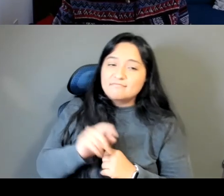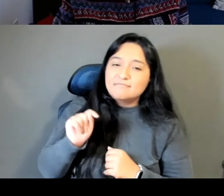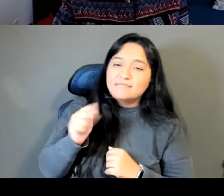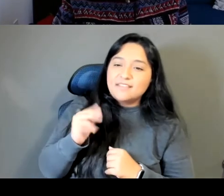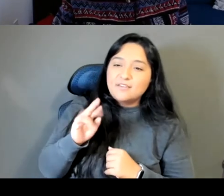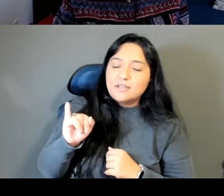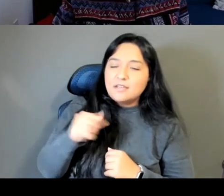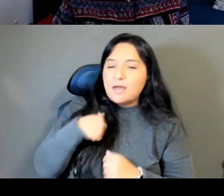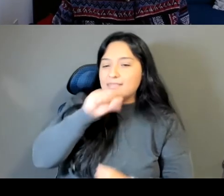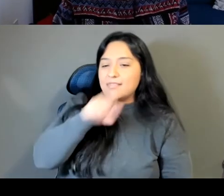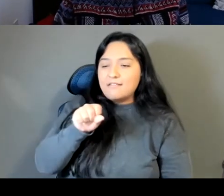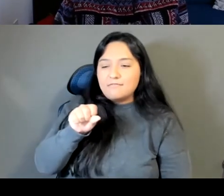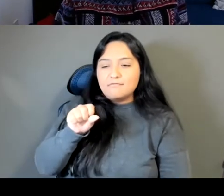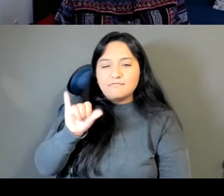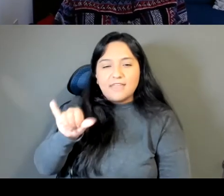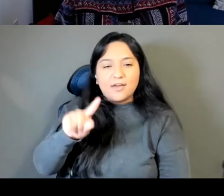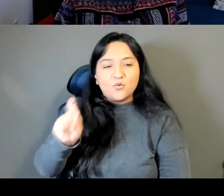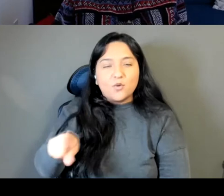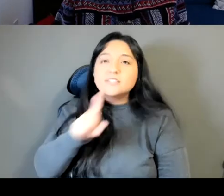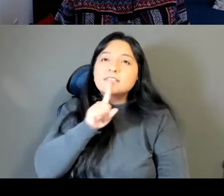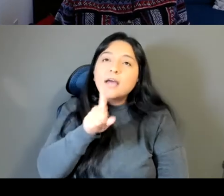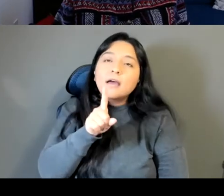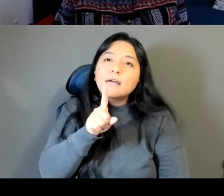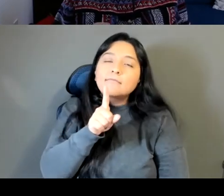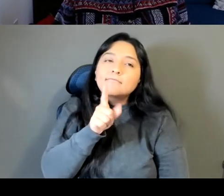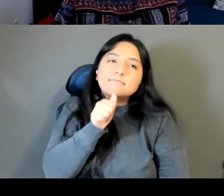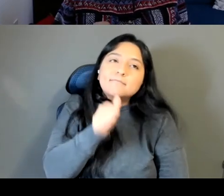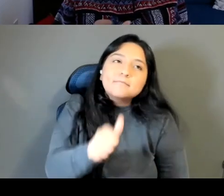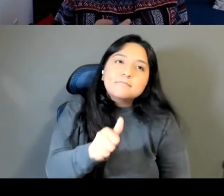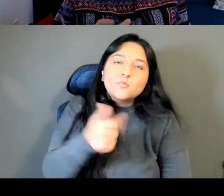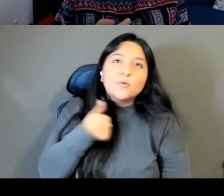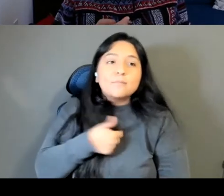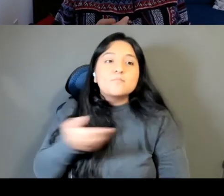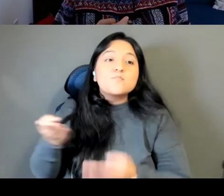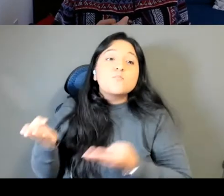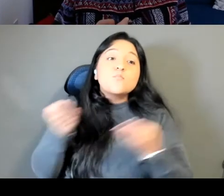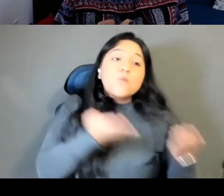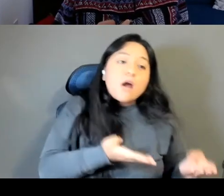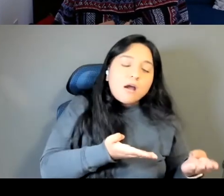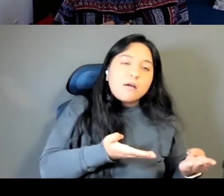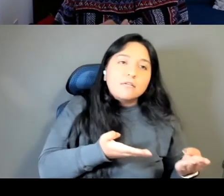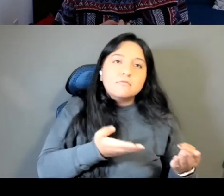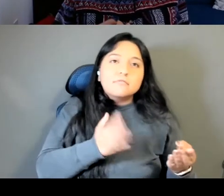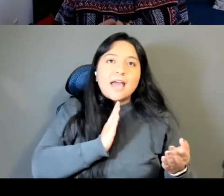me, it's not so much that we brought our people are not our fuel but our spirits but that